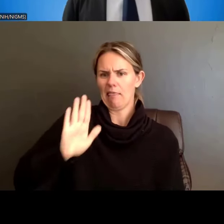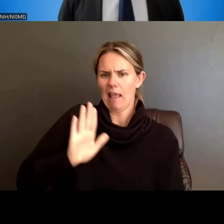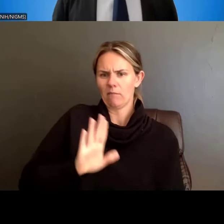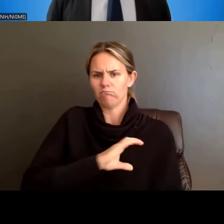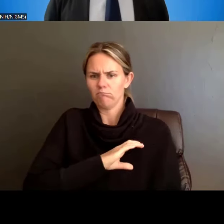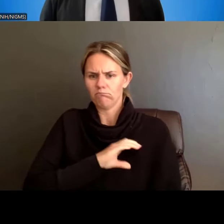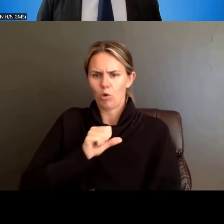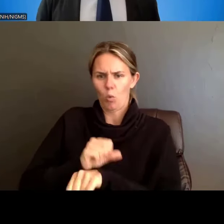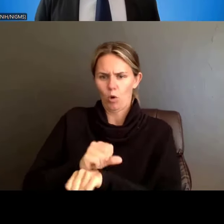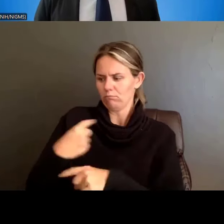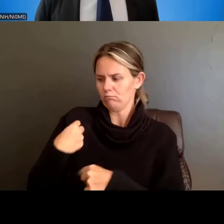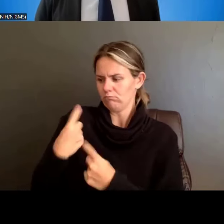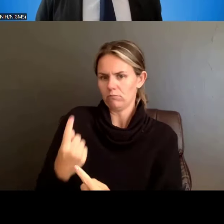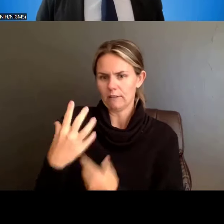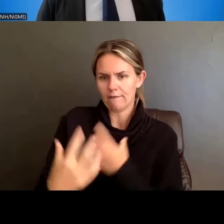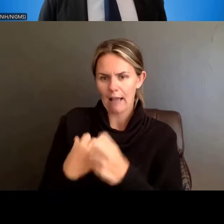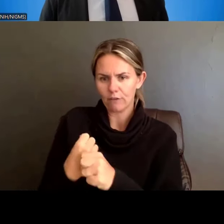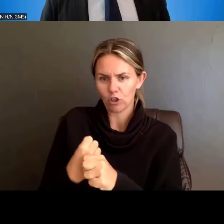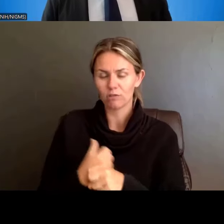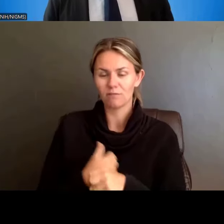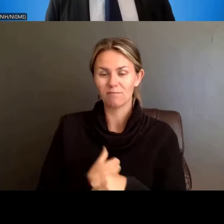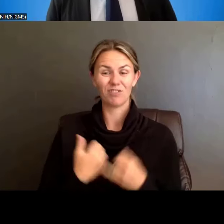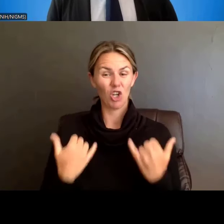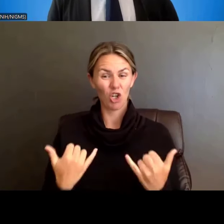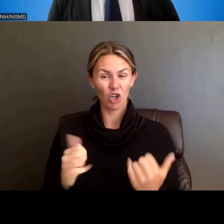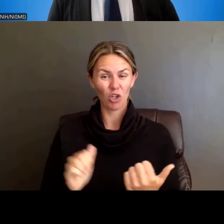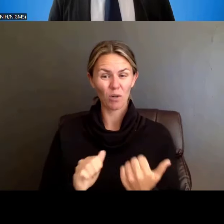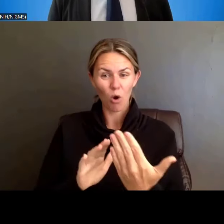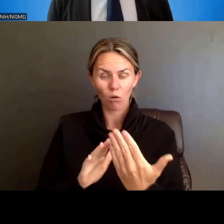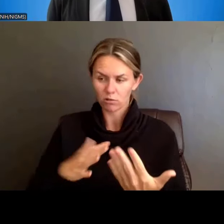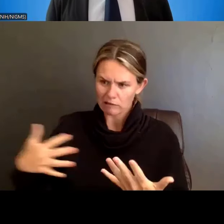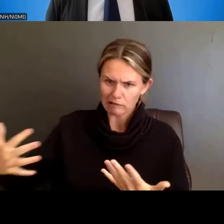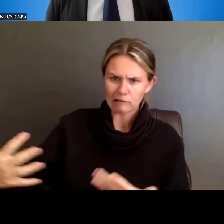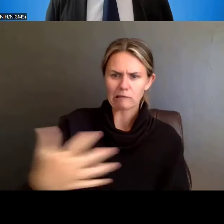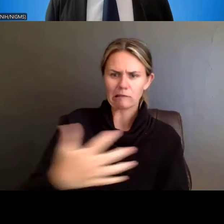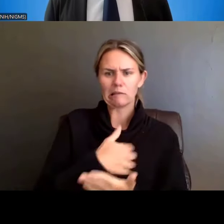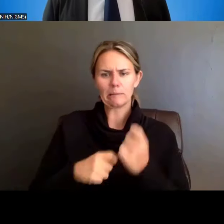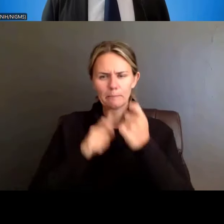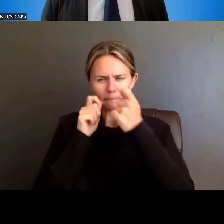collect detailed trainee characteristics on anybody who applied for or entered the training program.